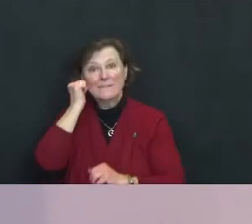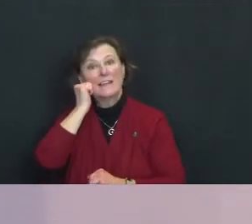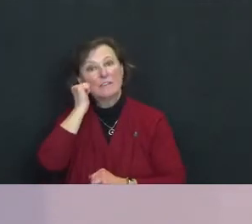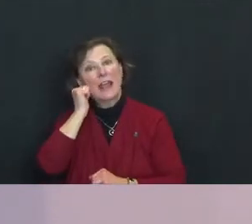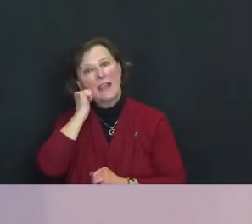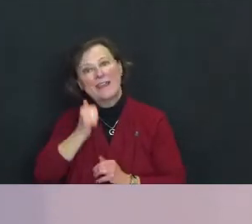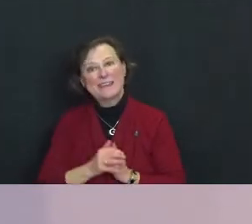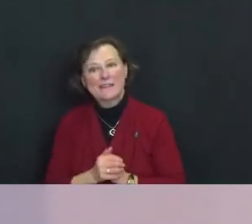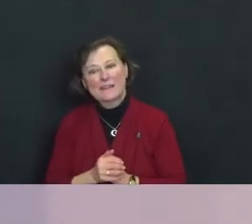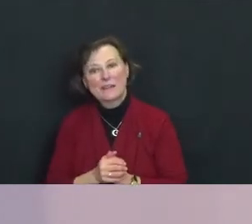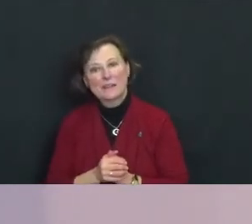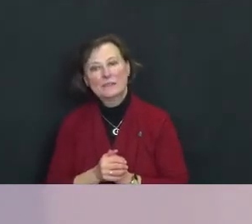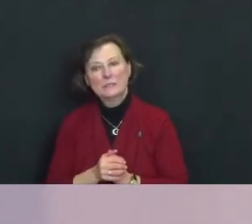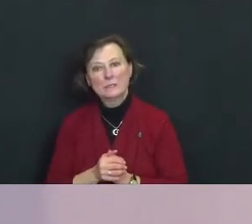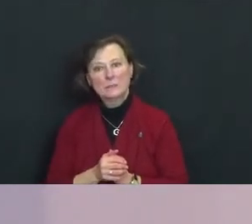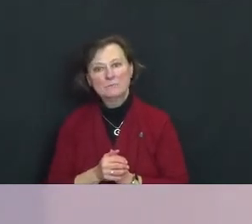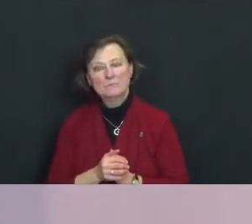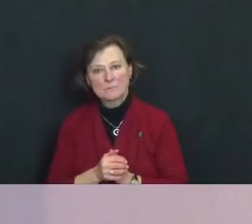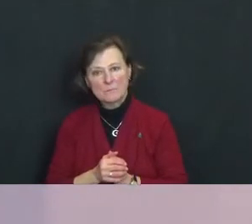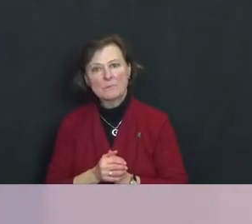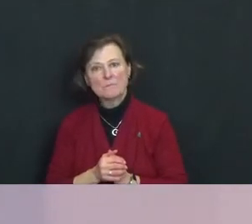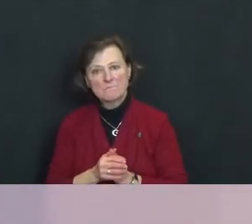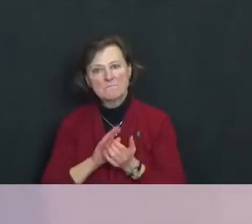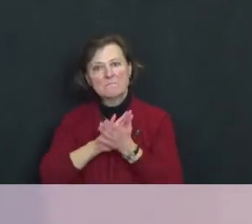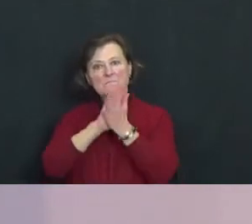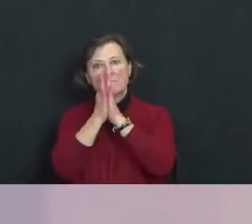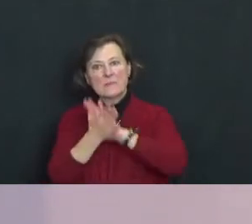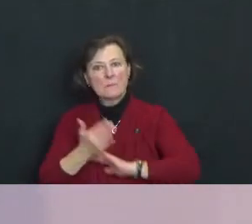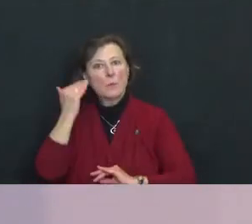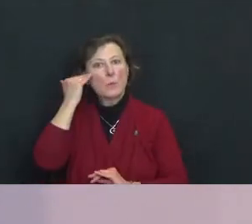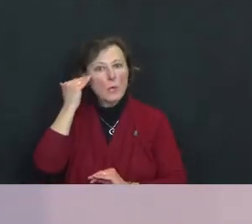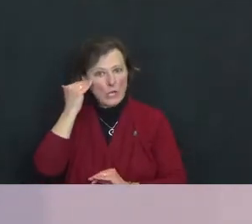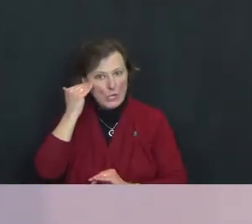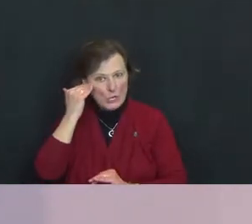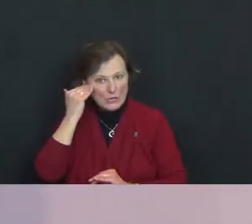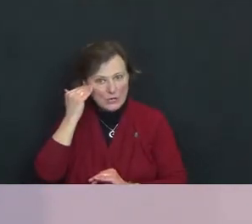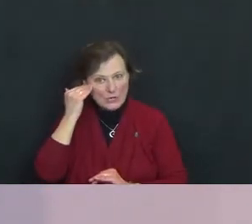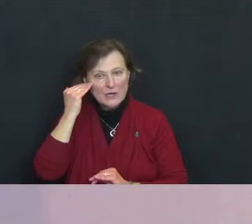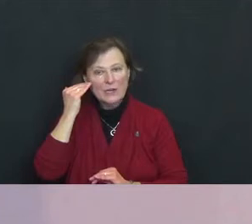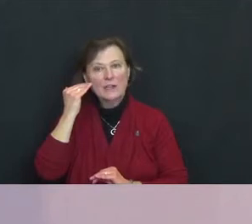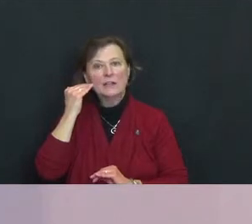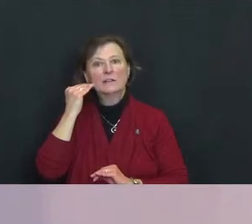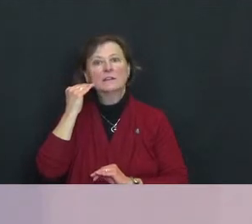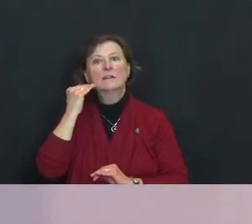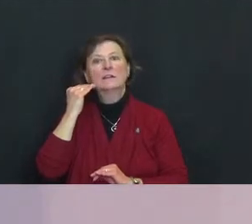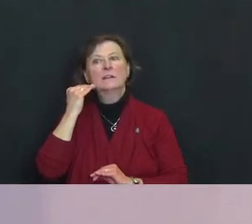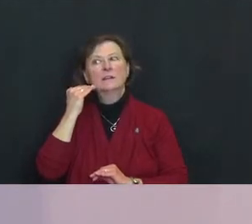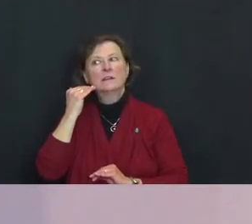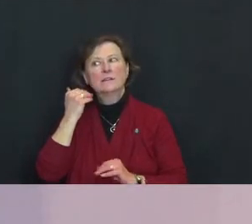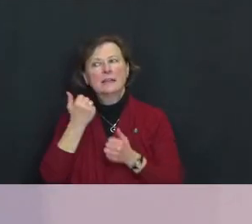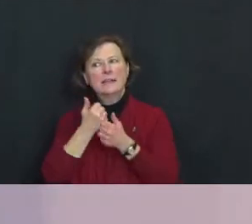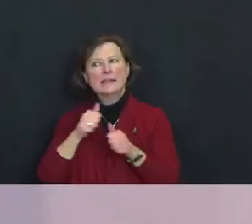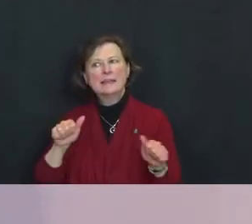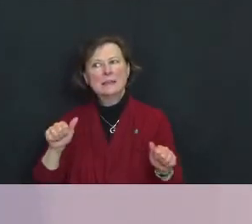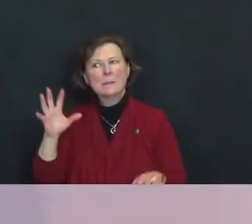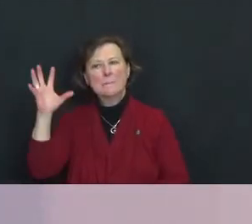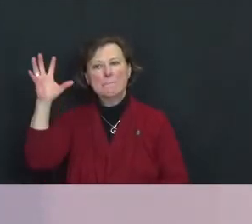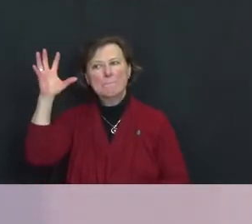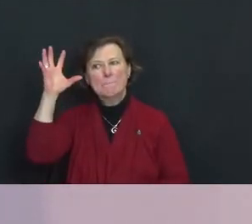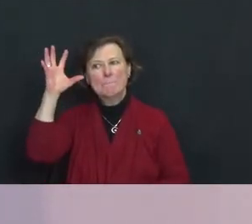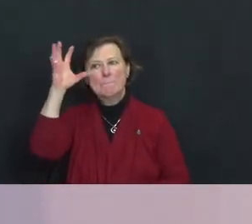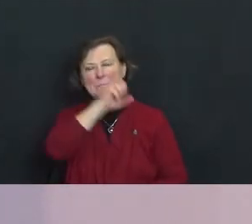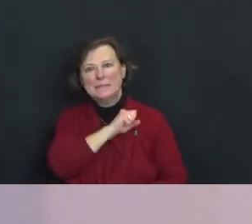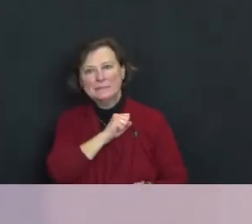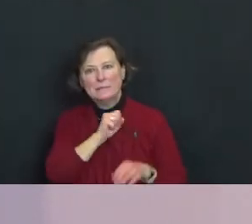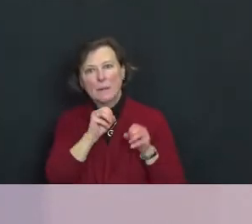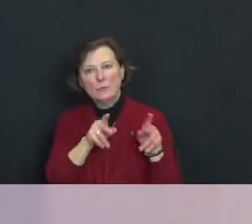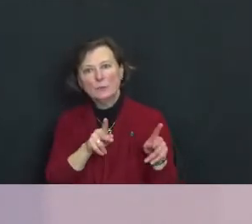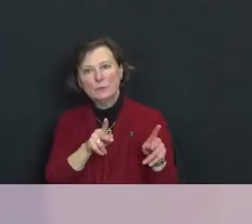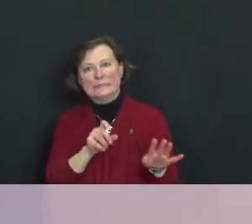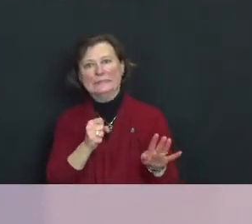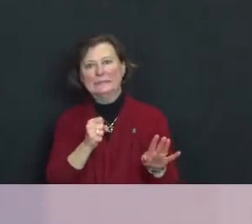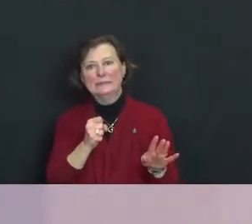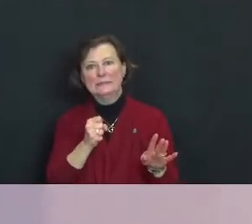And be aware of any missed opportunities.